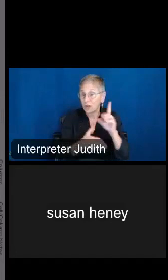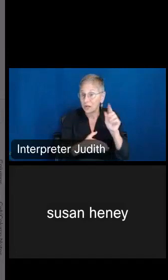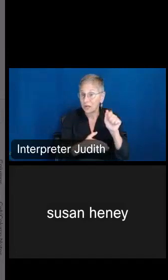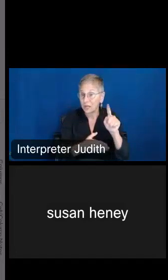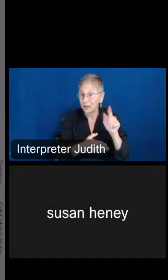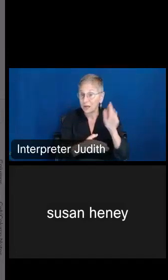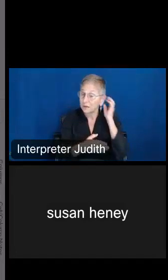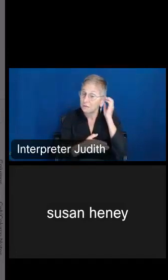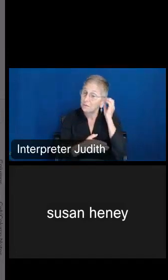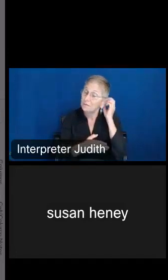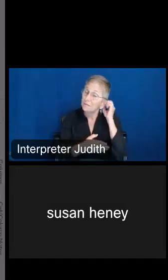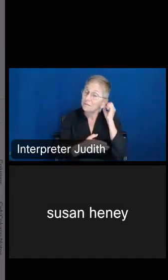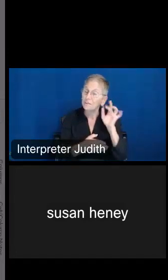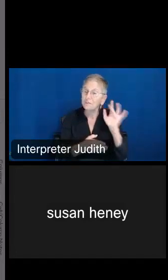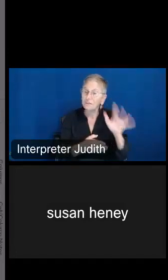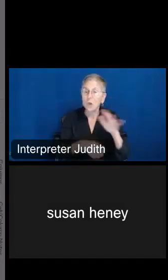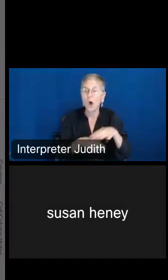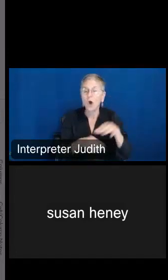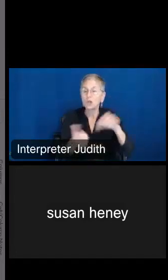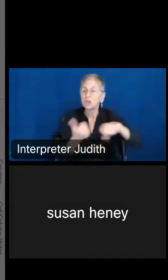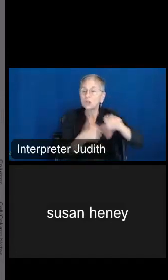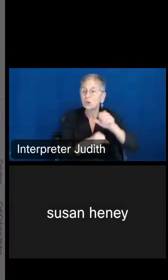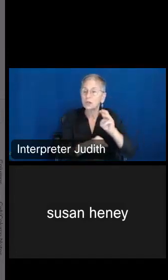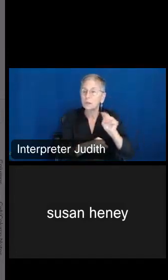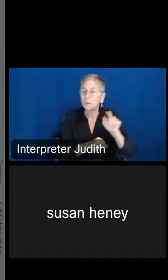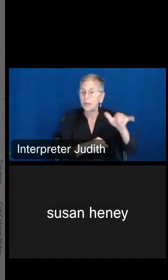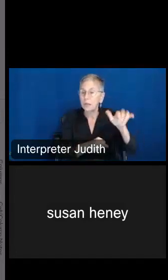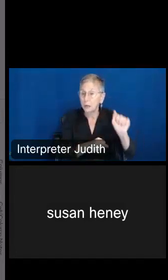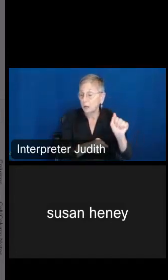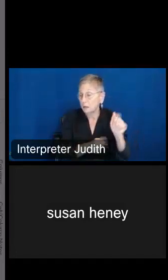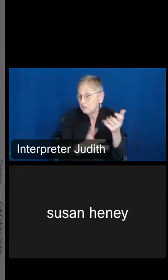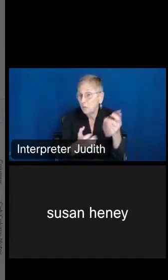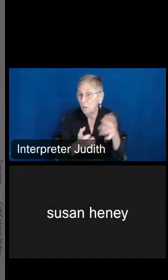you can put it on social media if you wanted to, or you can share and copy that link and